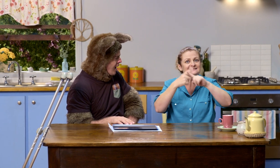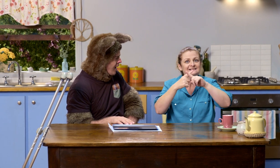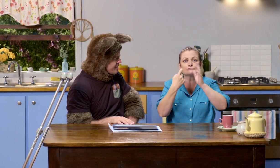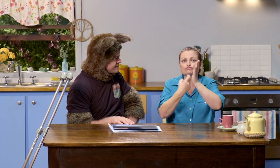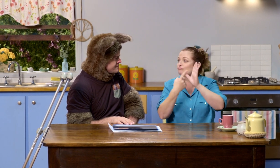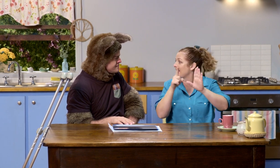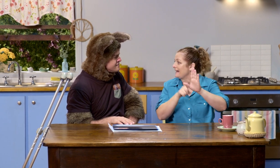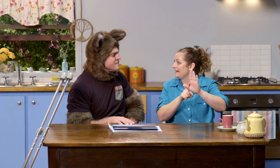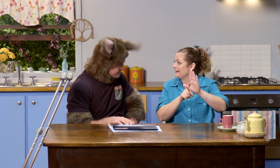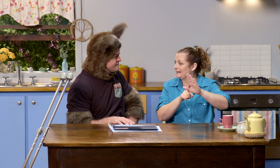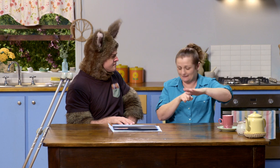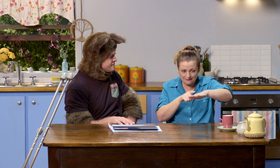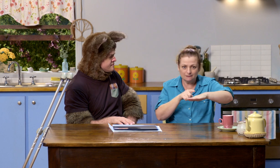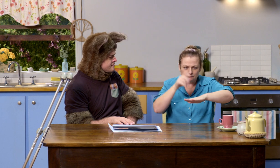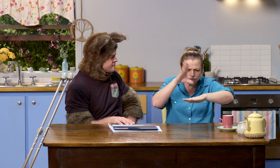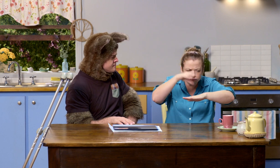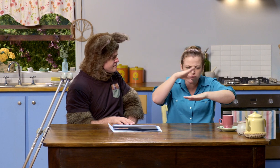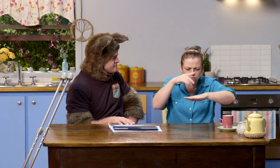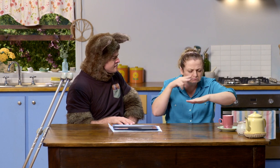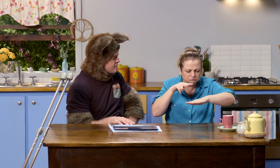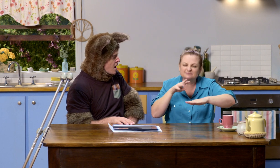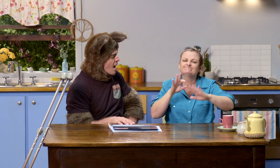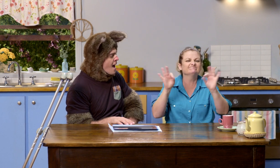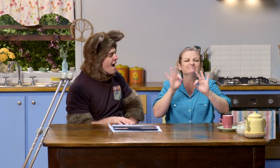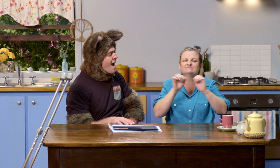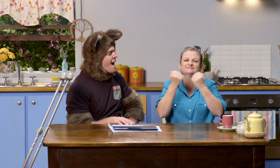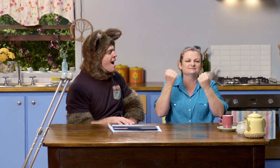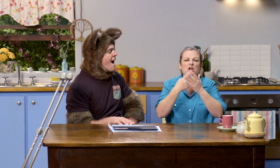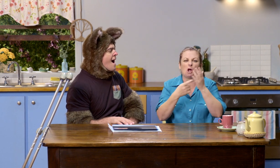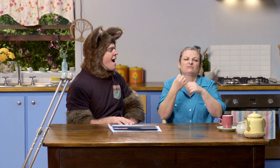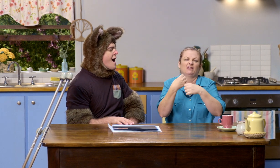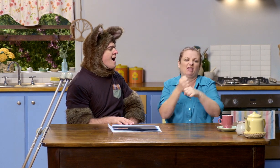And that's why they sent me for the X-ray. And after we got the X-ray back,